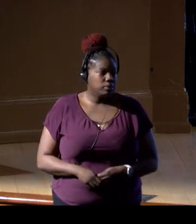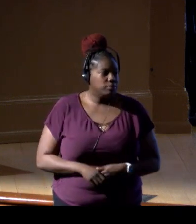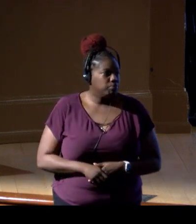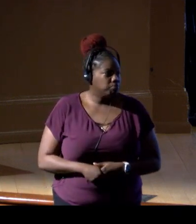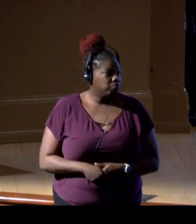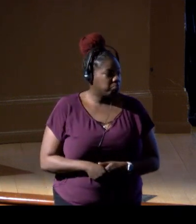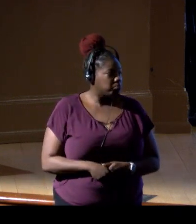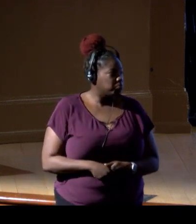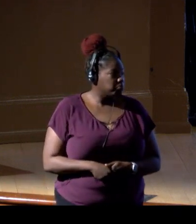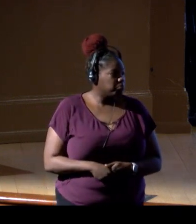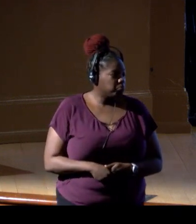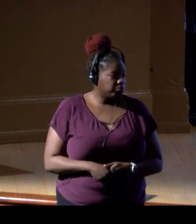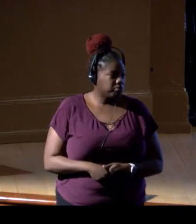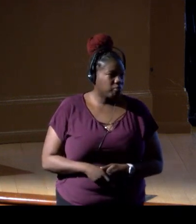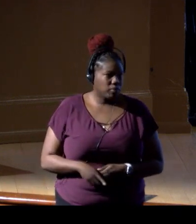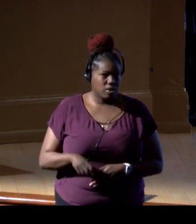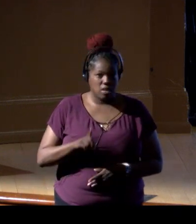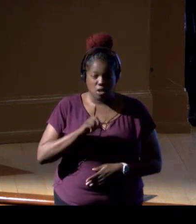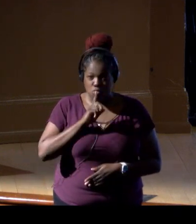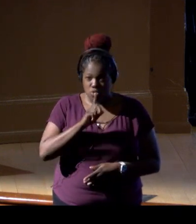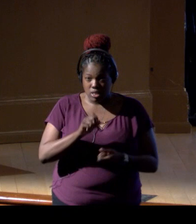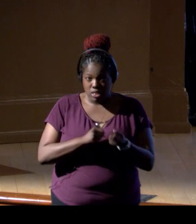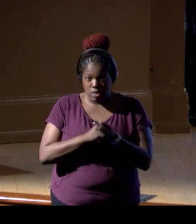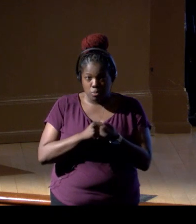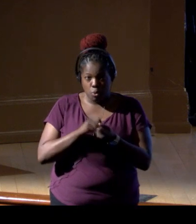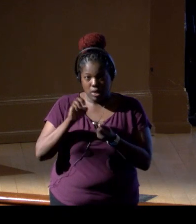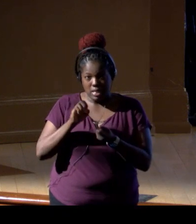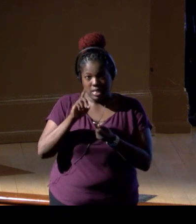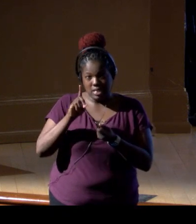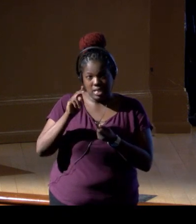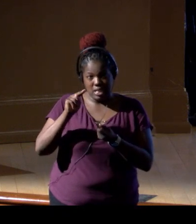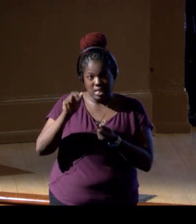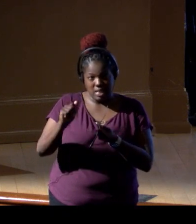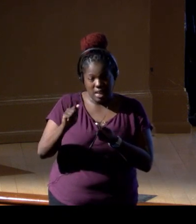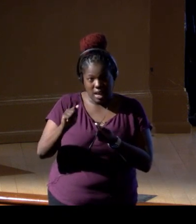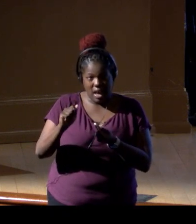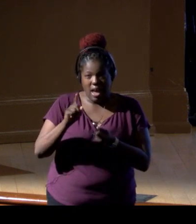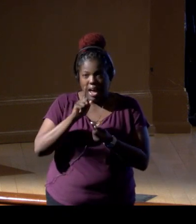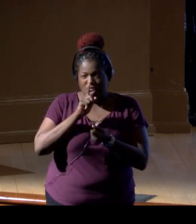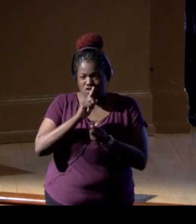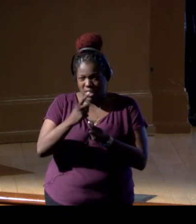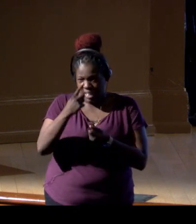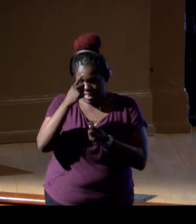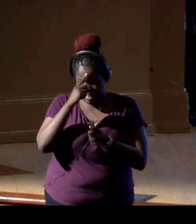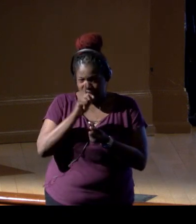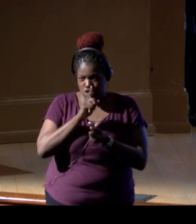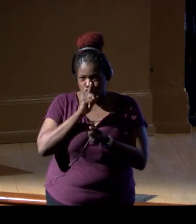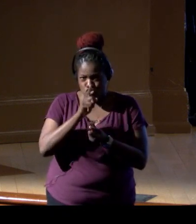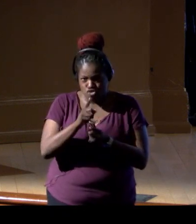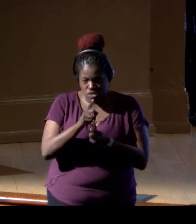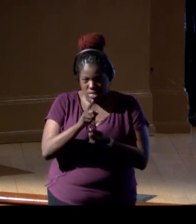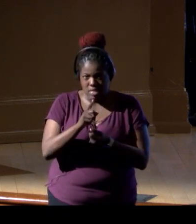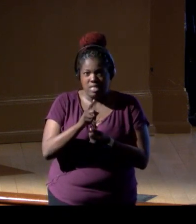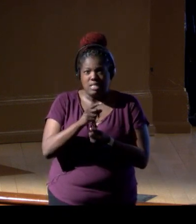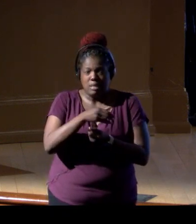While I really am a big fan of eDNA, I think it is really most powerful when combined with other techniques,